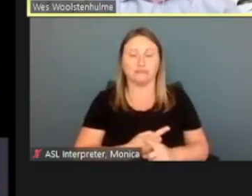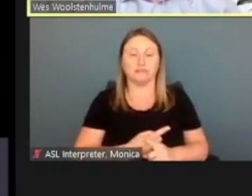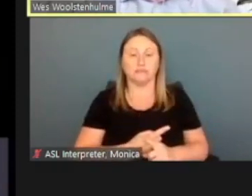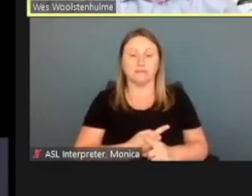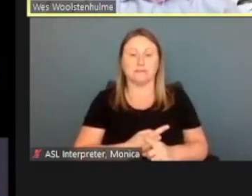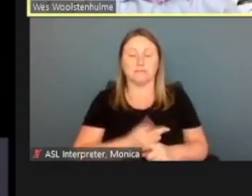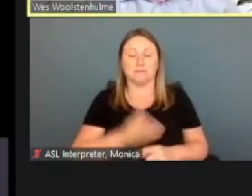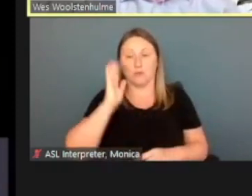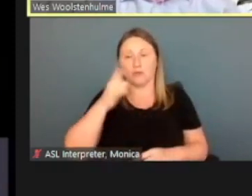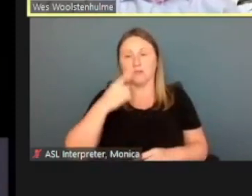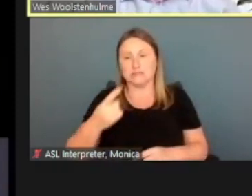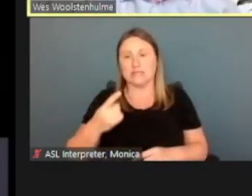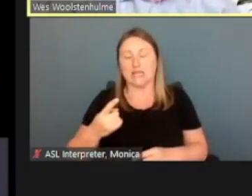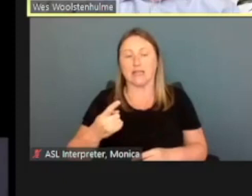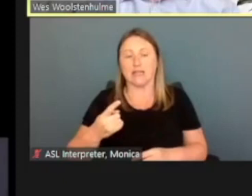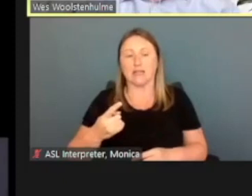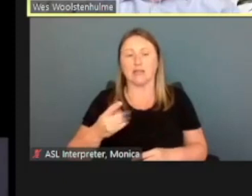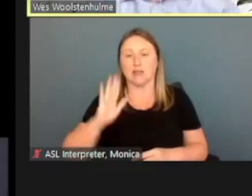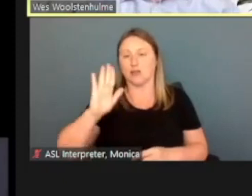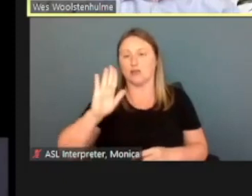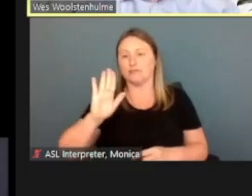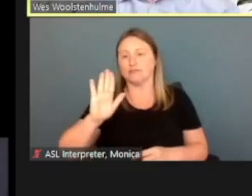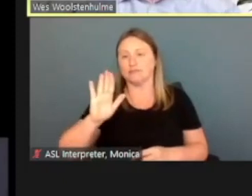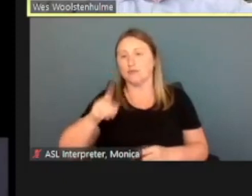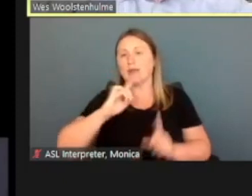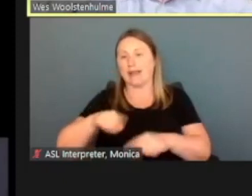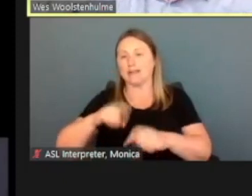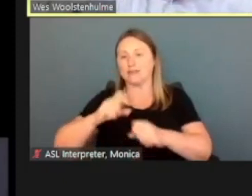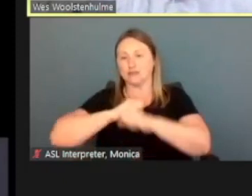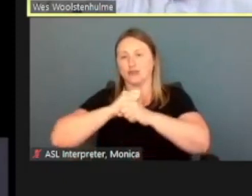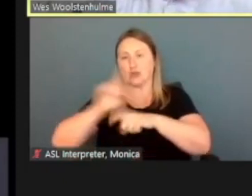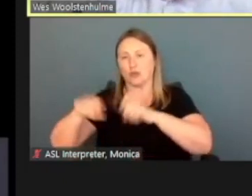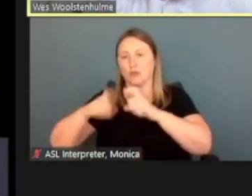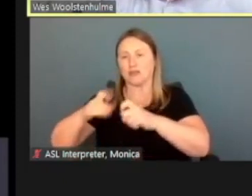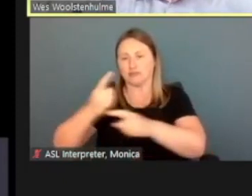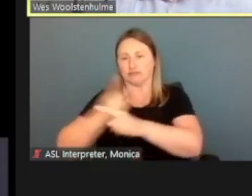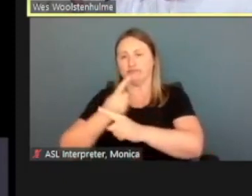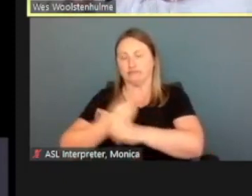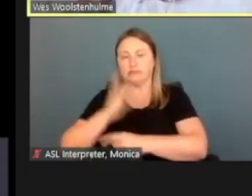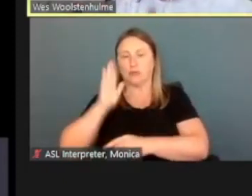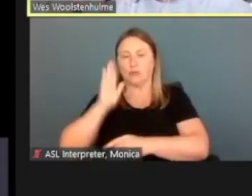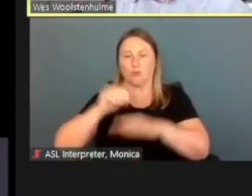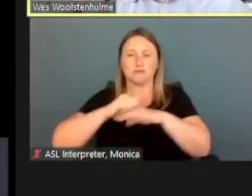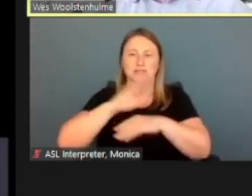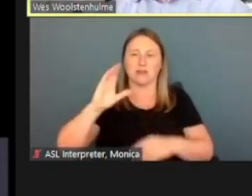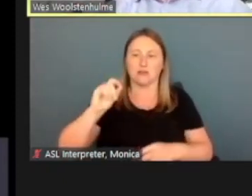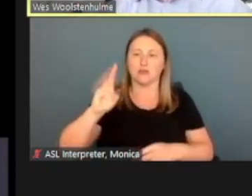that they've answered the security questions correctly and we need to send them a code. So to enhance their account,